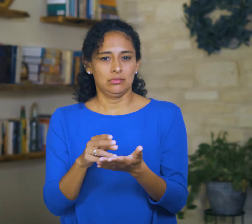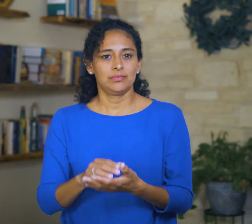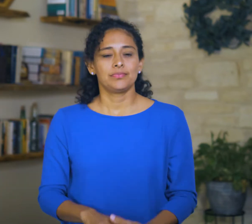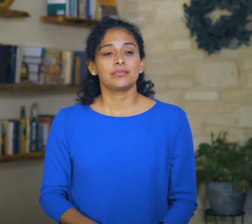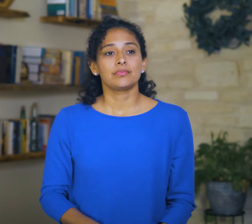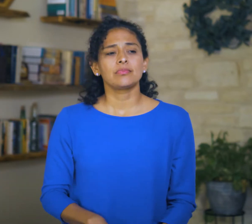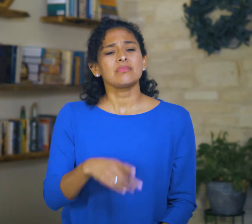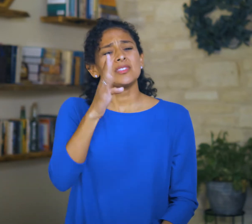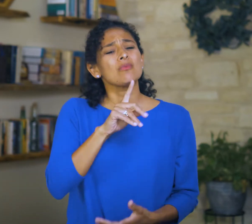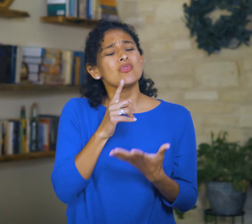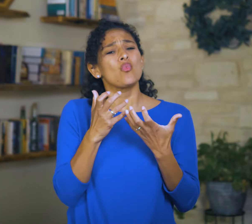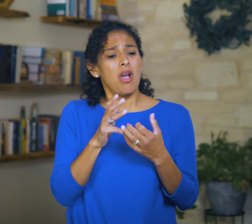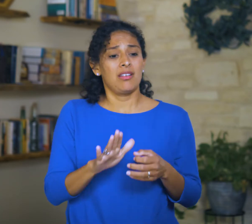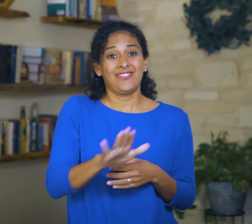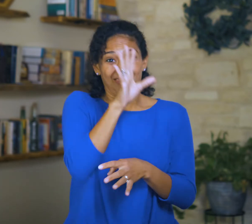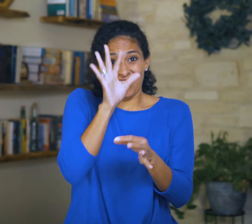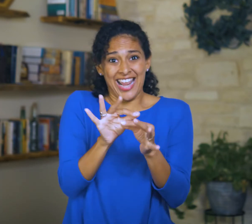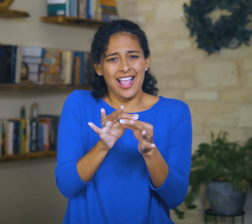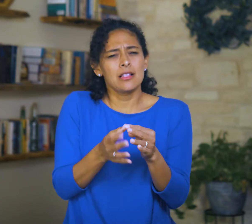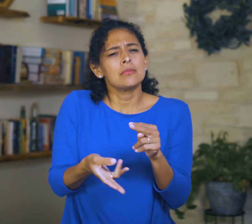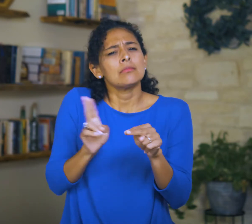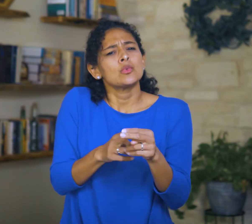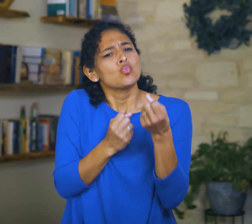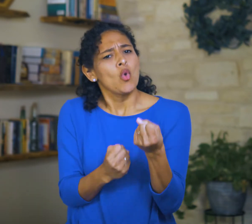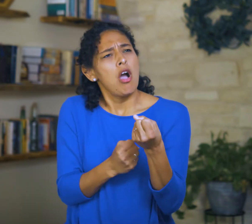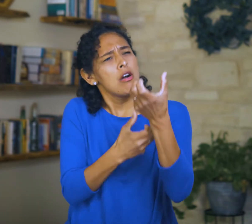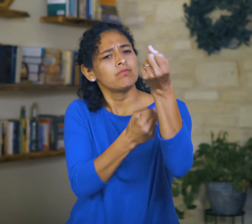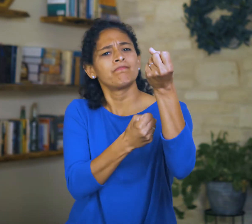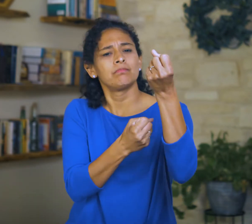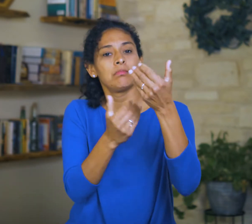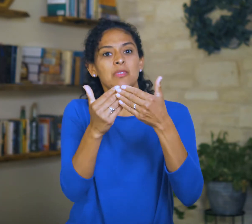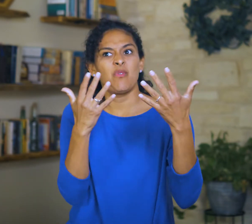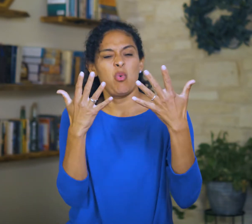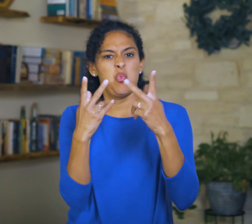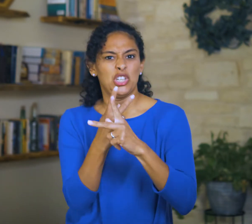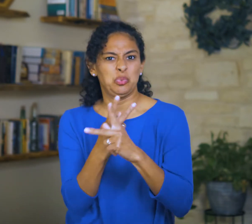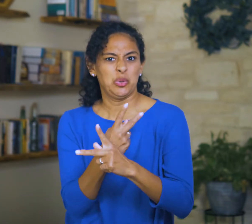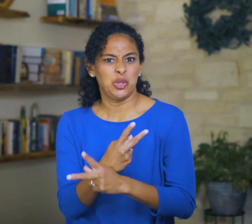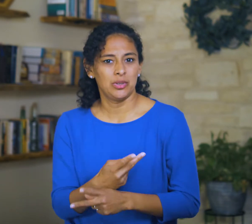He wants to bolster their faith in Him as things get dark.